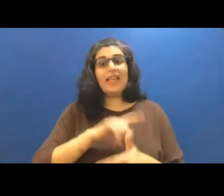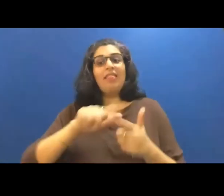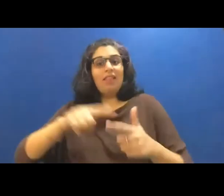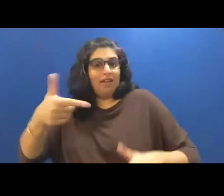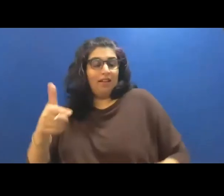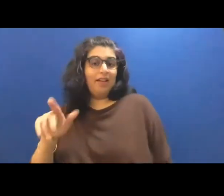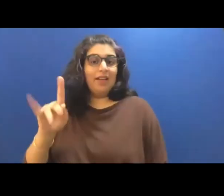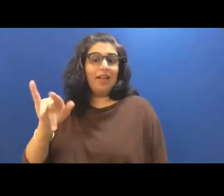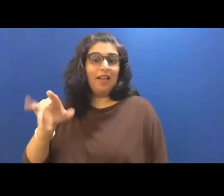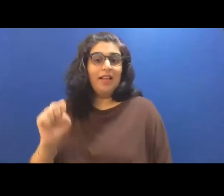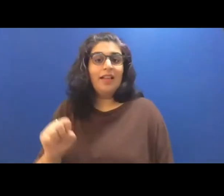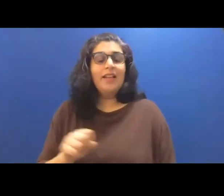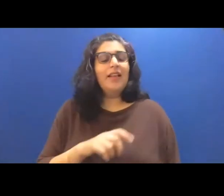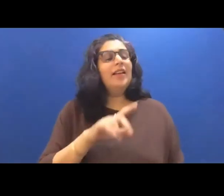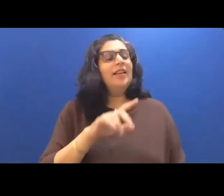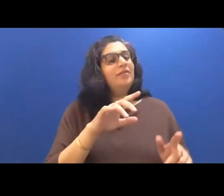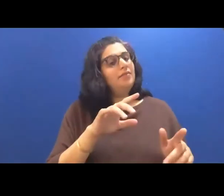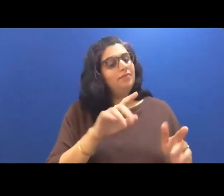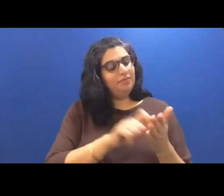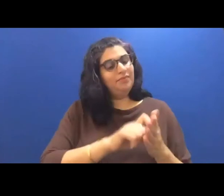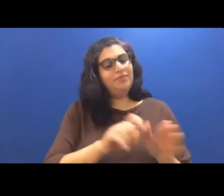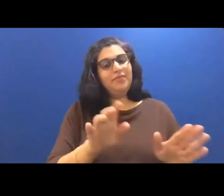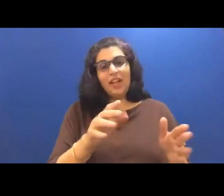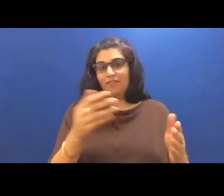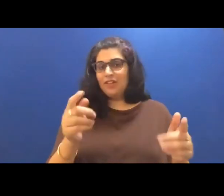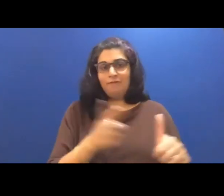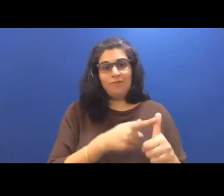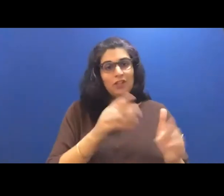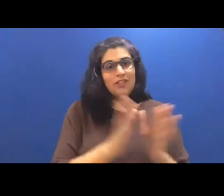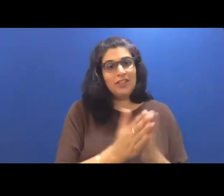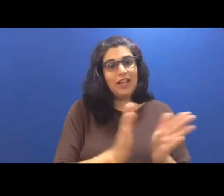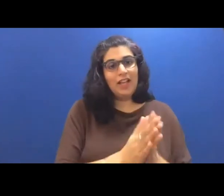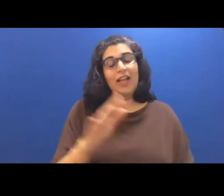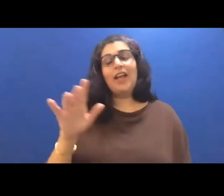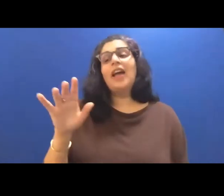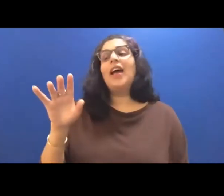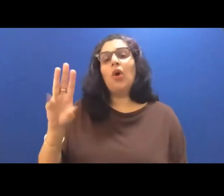author of the debut novel win me something she has received the Asian American writers